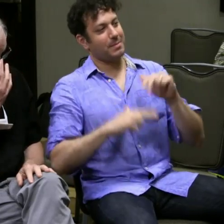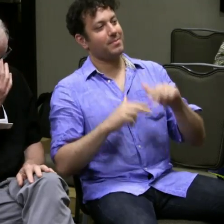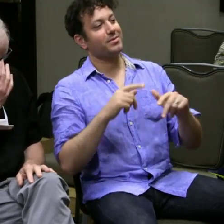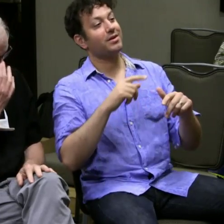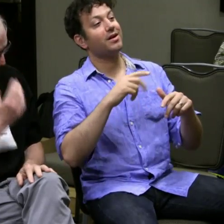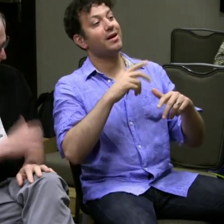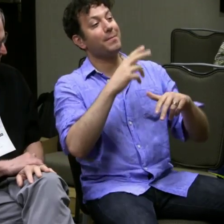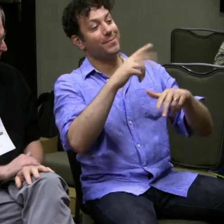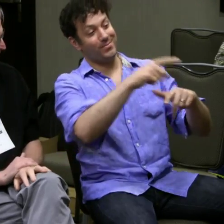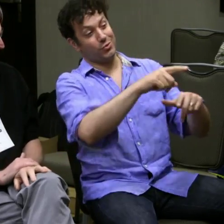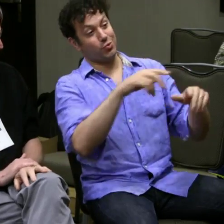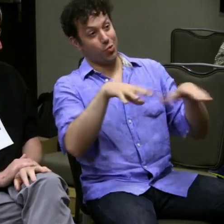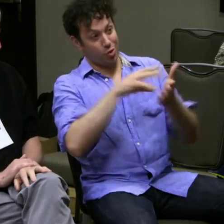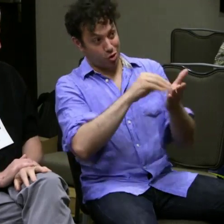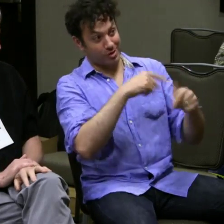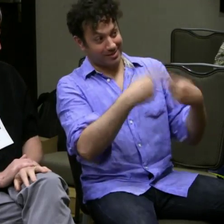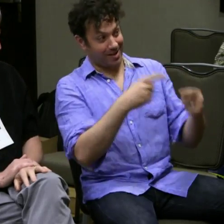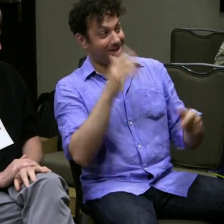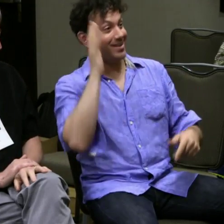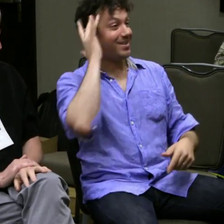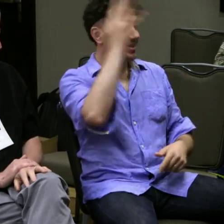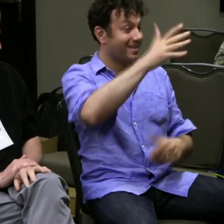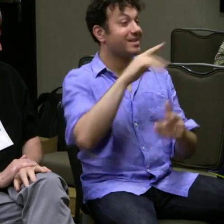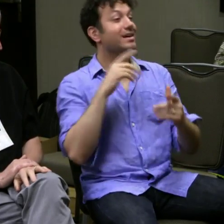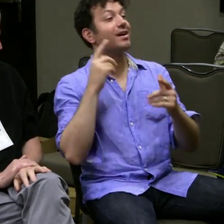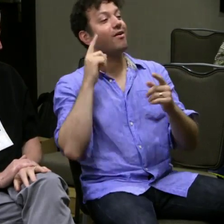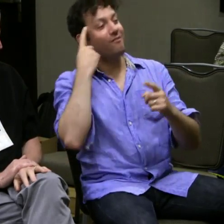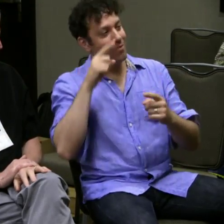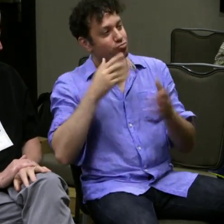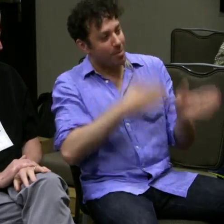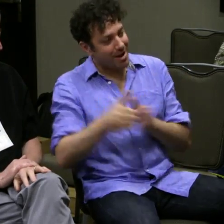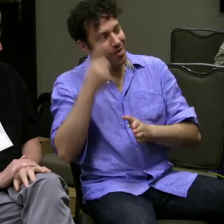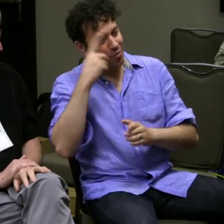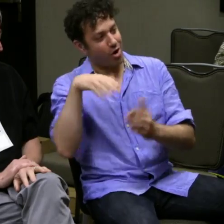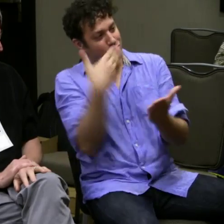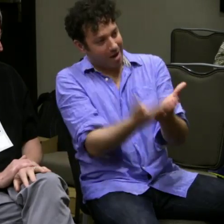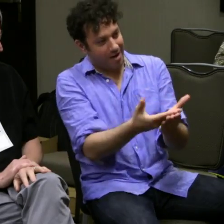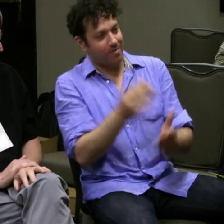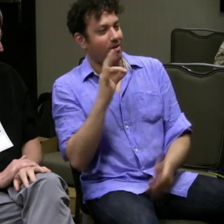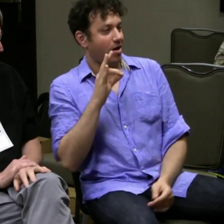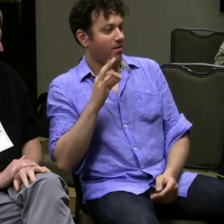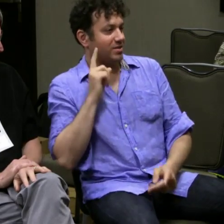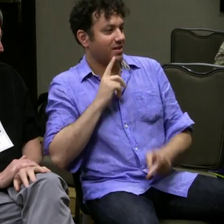It would be an advantage to you to all of you in your companies to learn some sign just to prep,